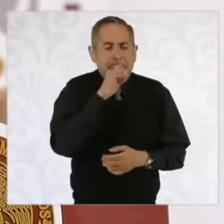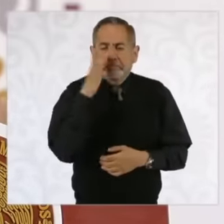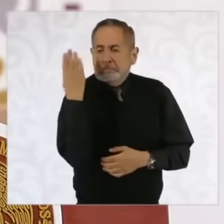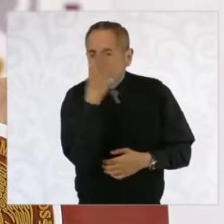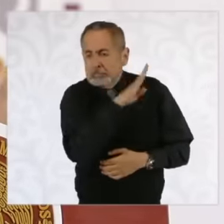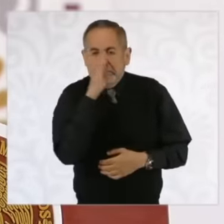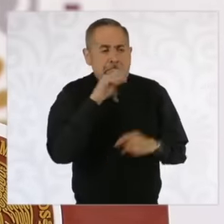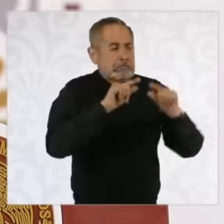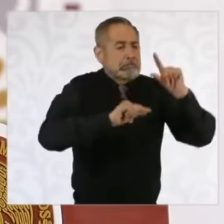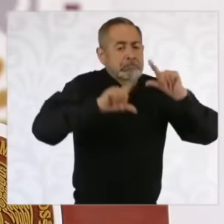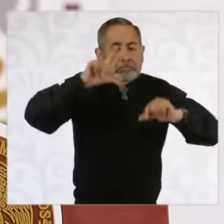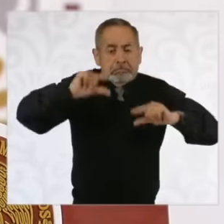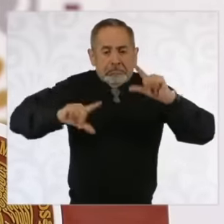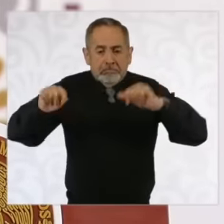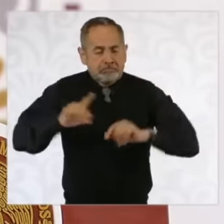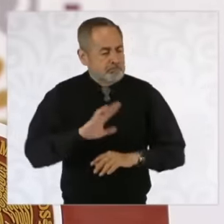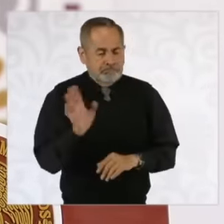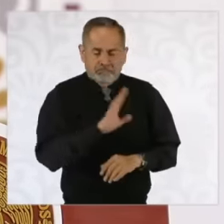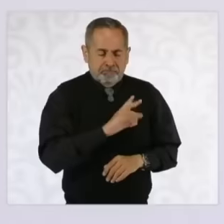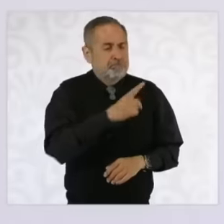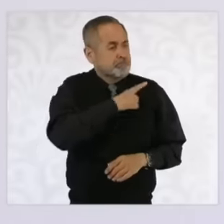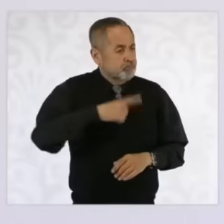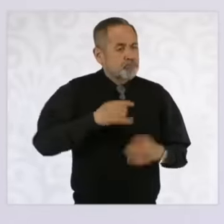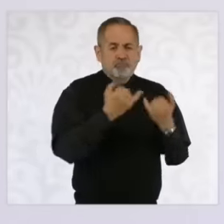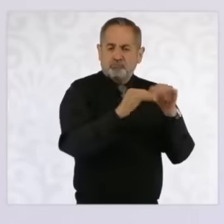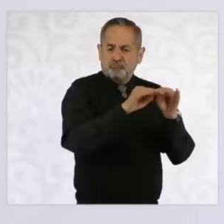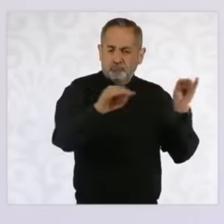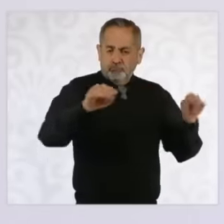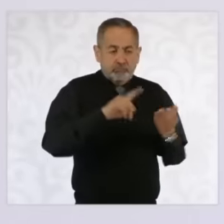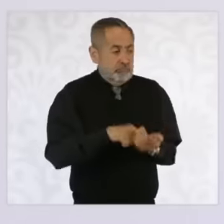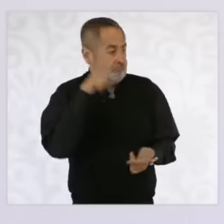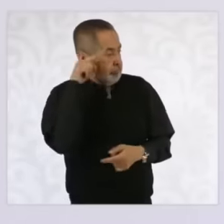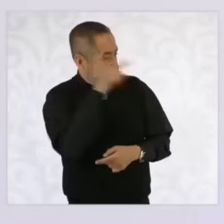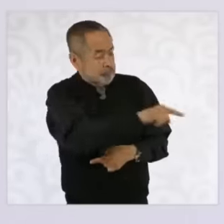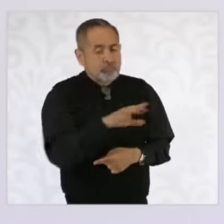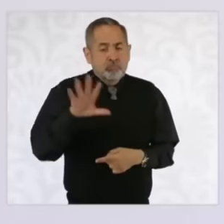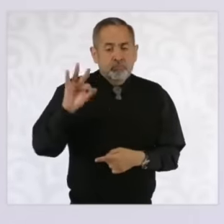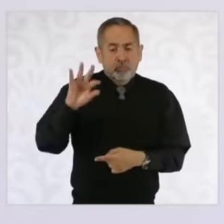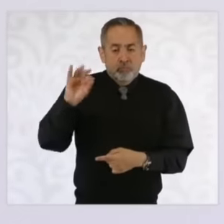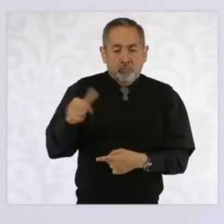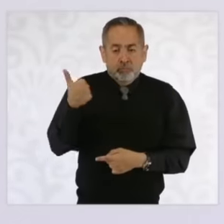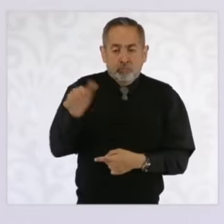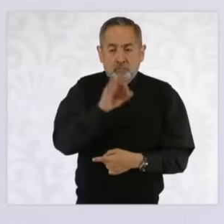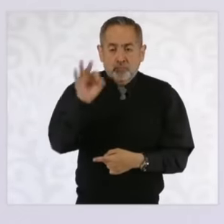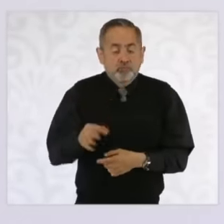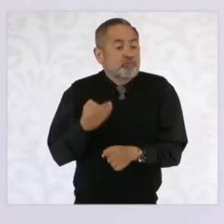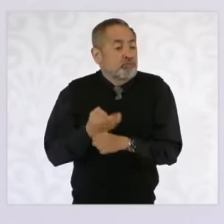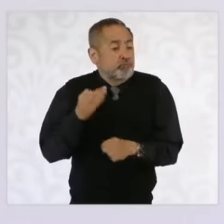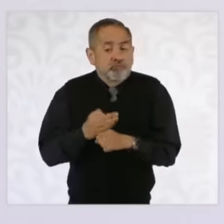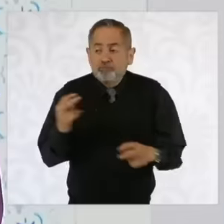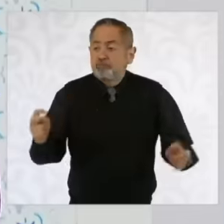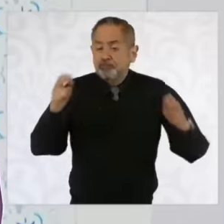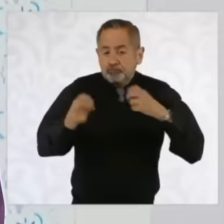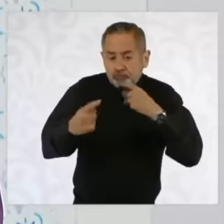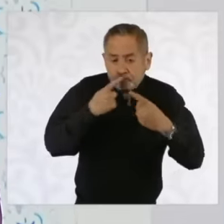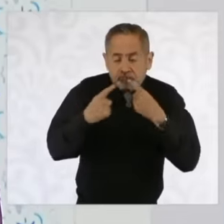technical rules. Those rules for 46 are what the Federal Electricity Commission is working on at this moment.